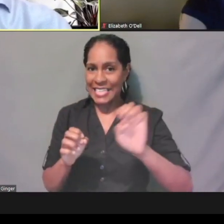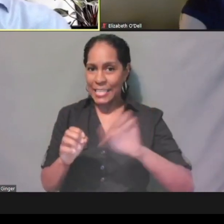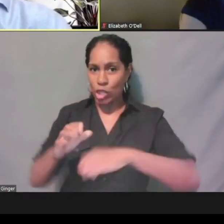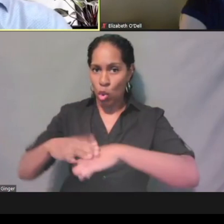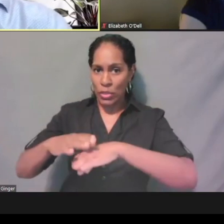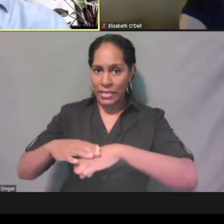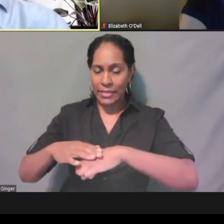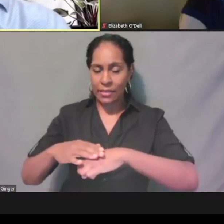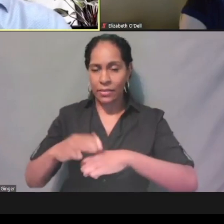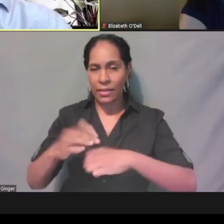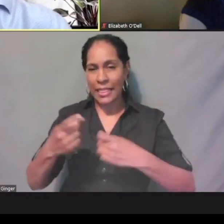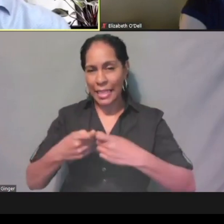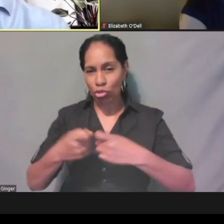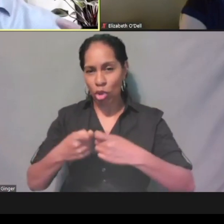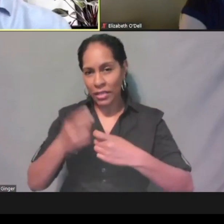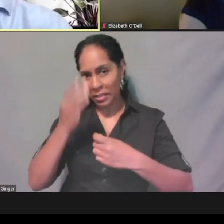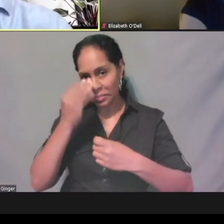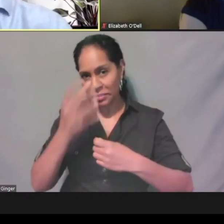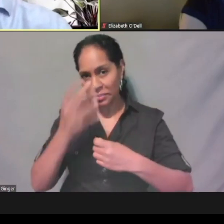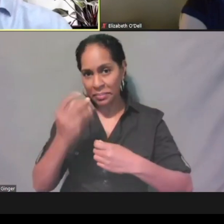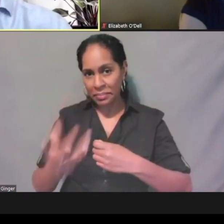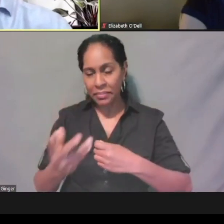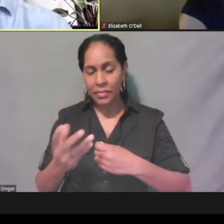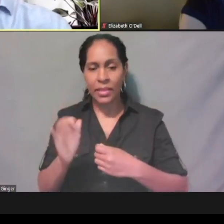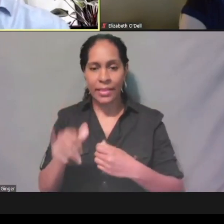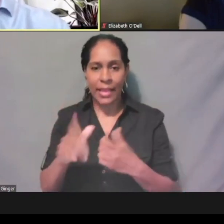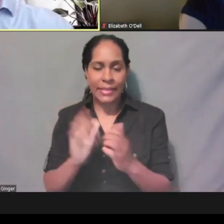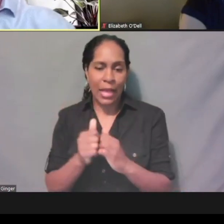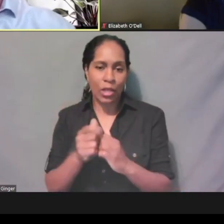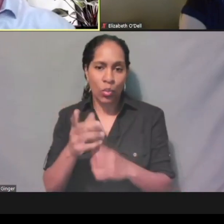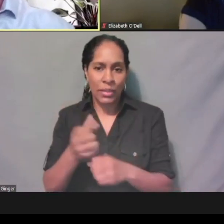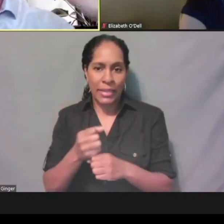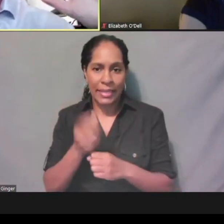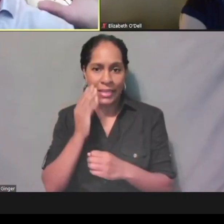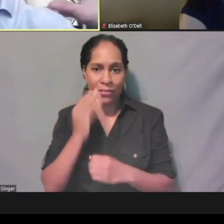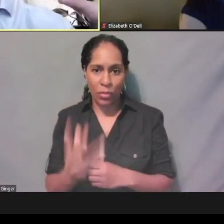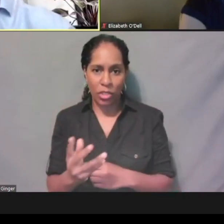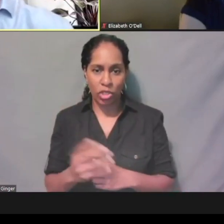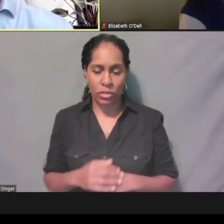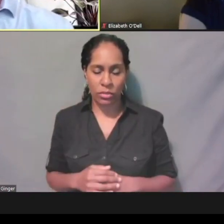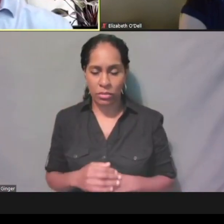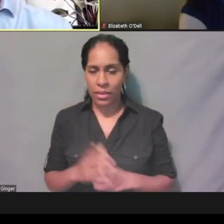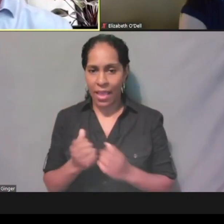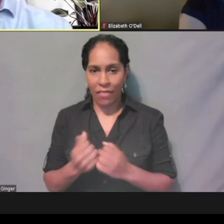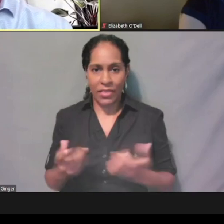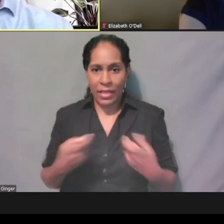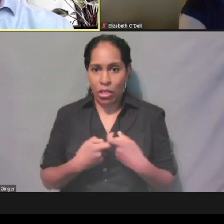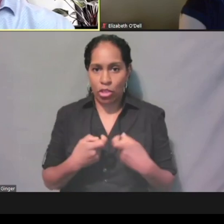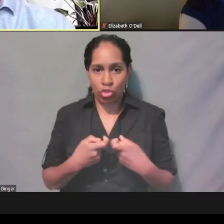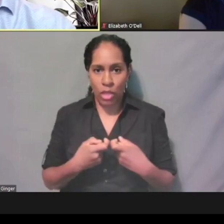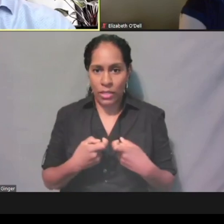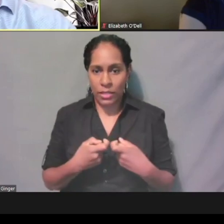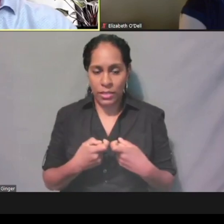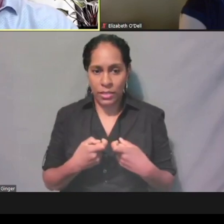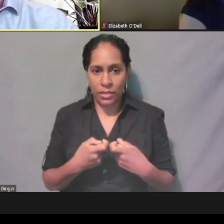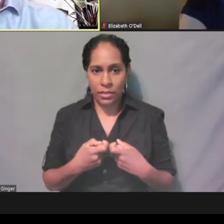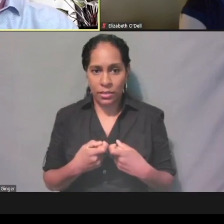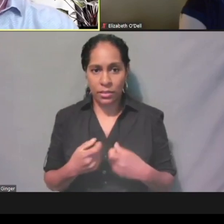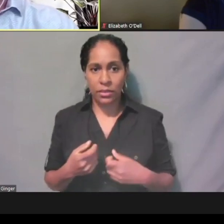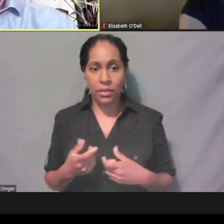then that's the way the information is gonna come to them instead of the post office delivering it in their mailbox.